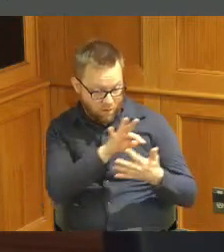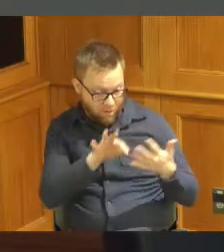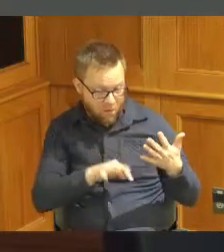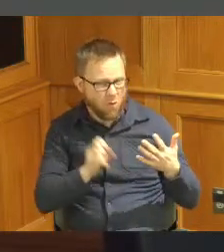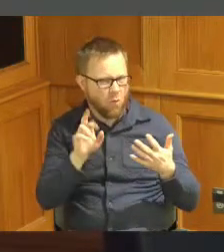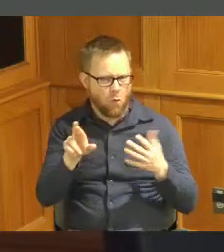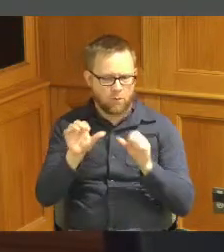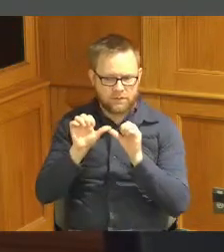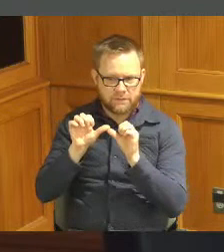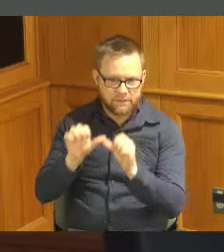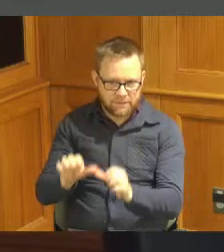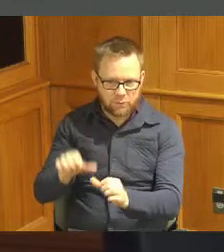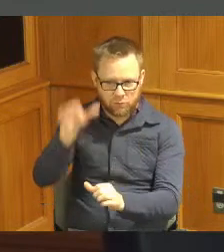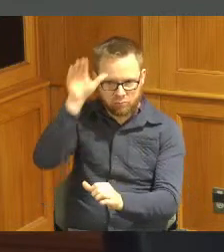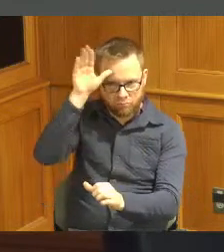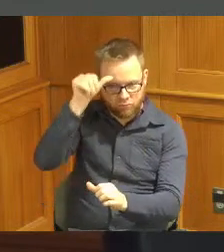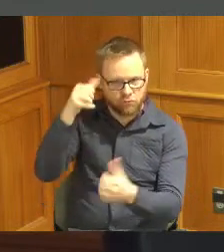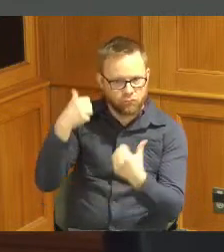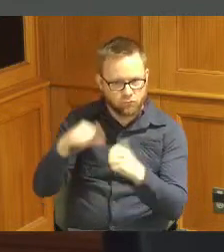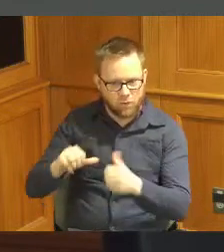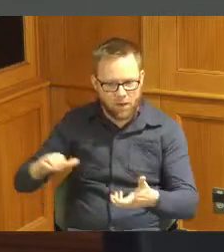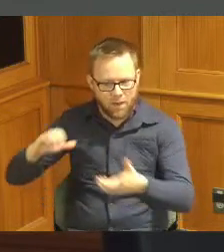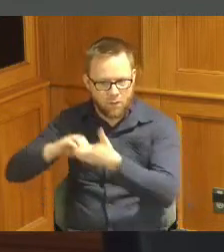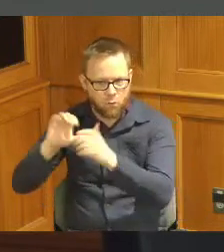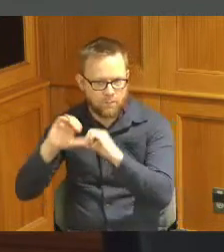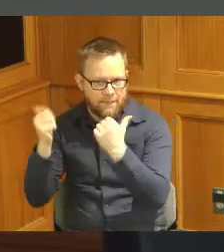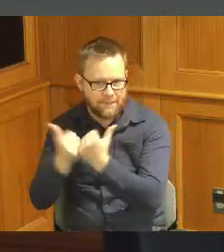to continue to press the cooperating agency path so I'll be getting back to the Board very shortly